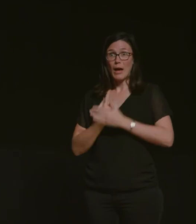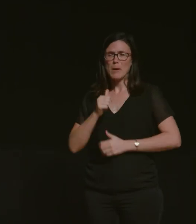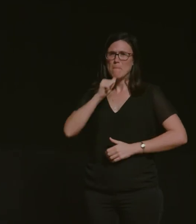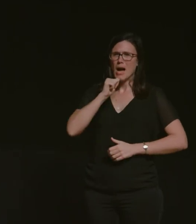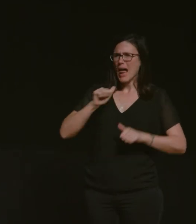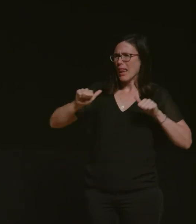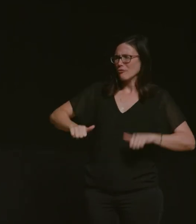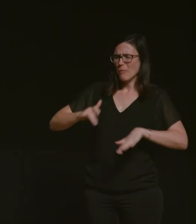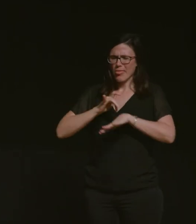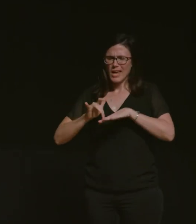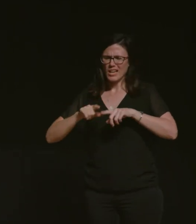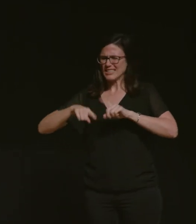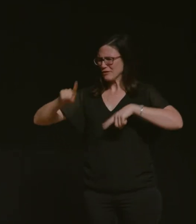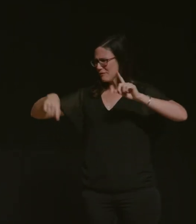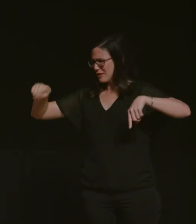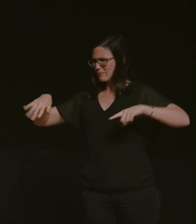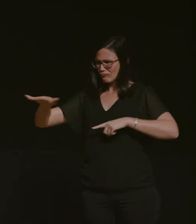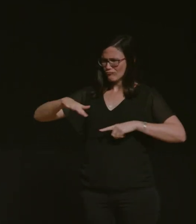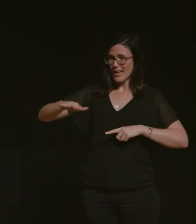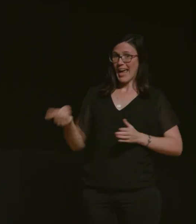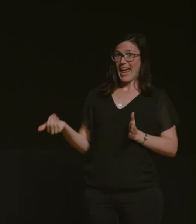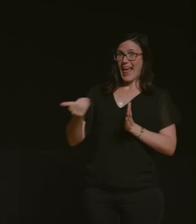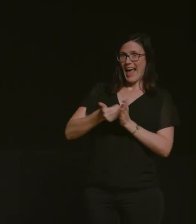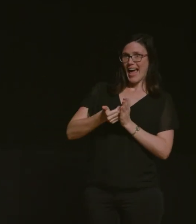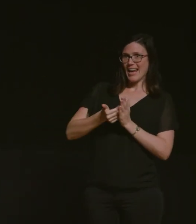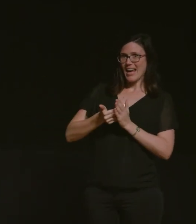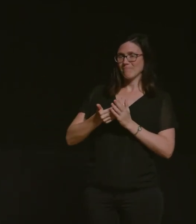theaters around brisbane and tonight we're adding art galleries to the list very exciting